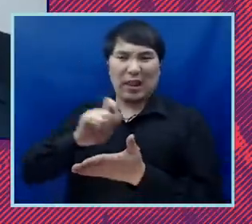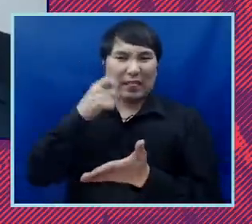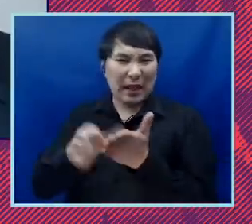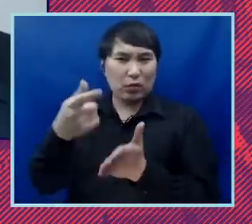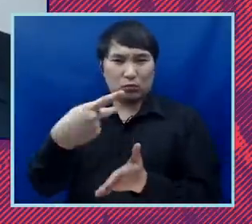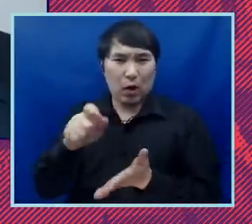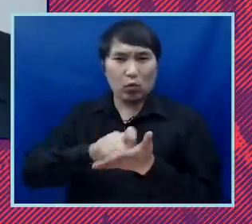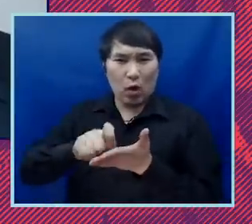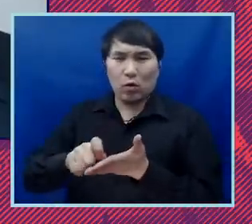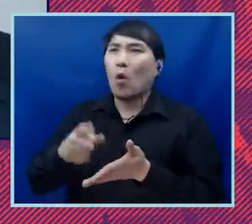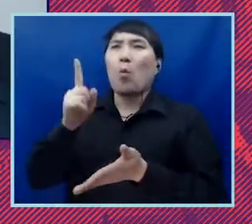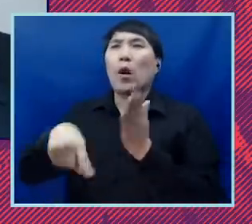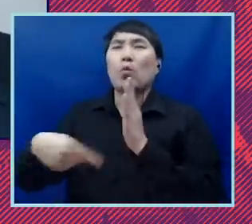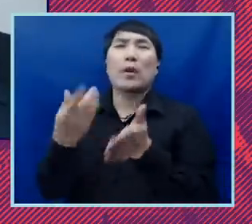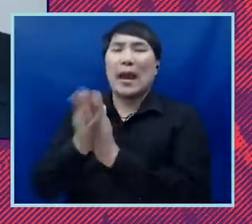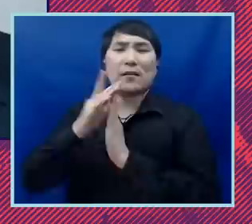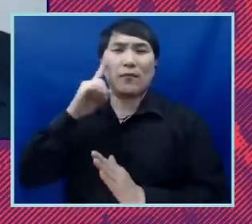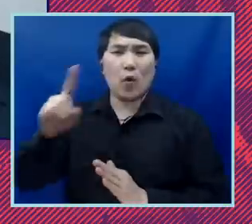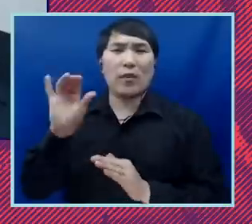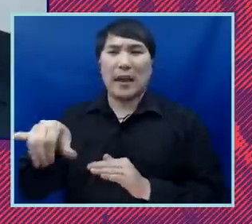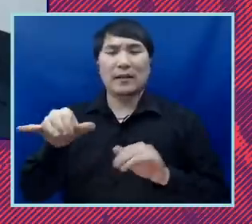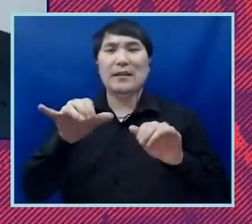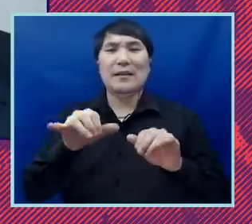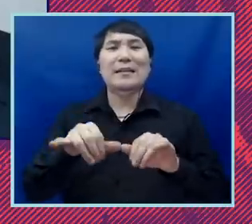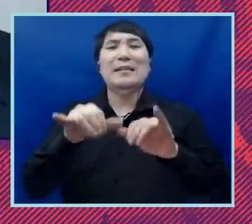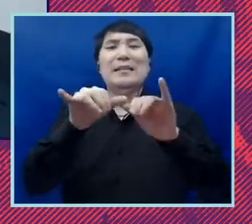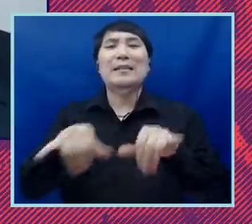equality, the systemic equality letter we just wrote to President Biden.